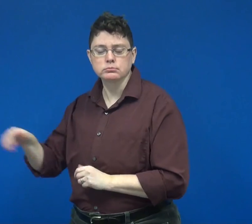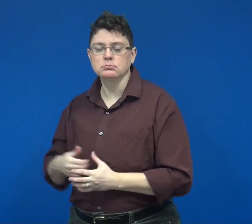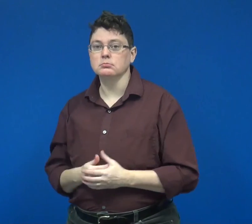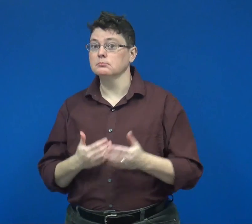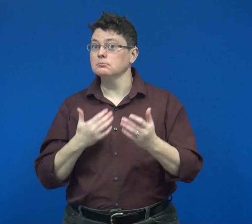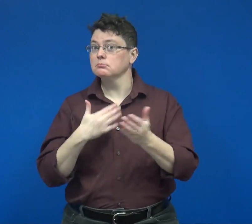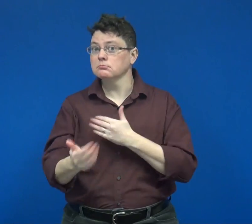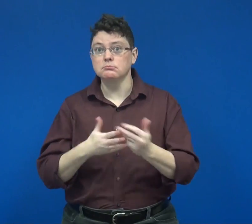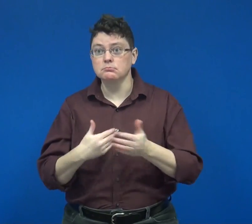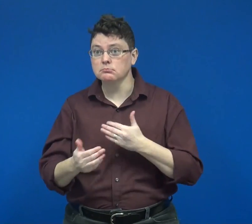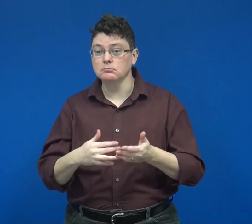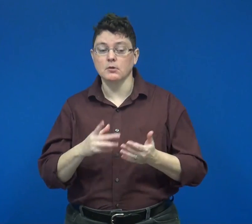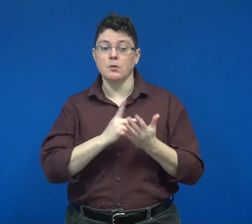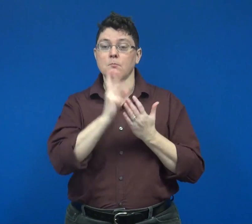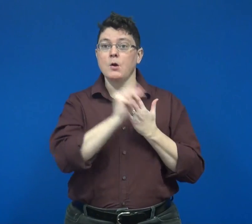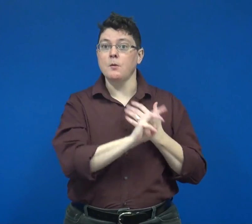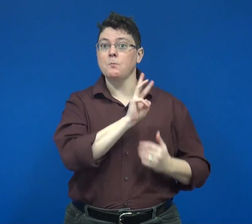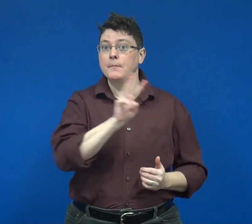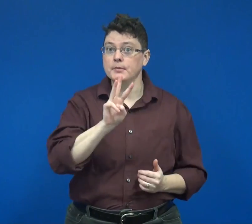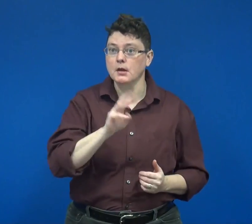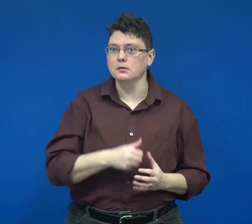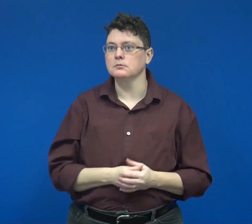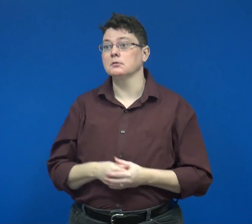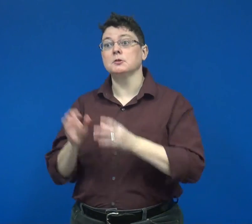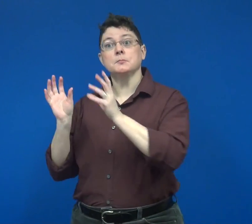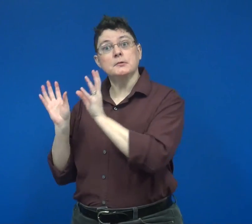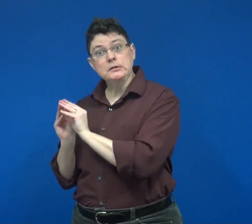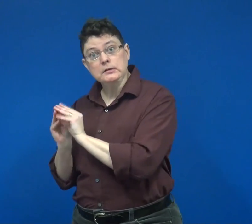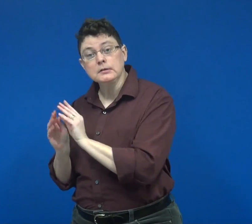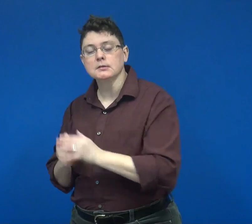whether it is program websites, meetings.